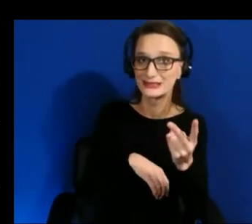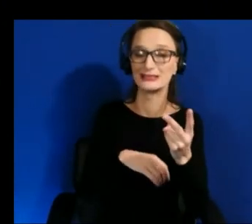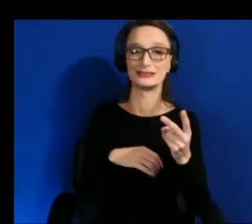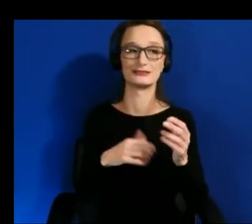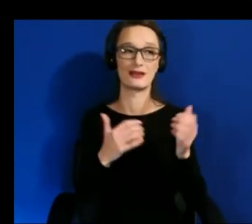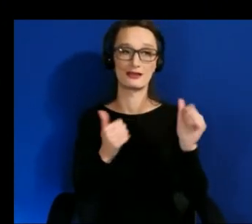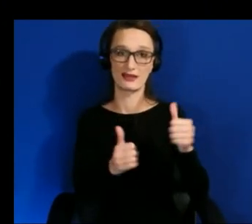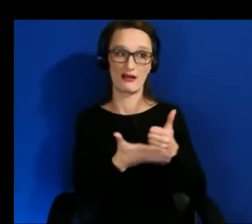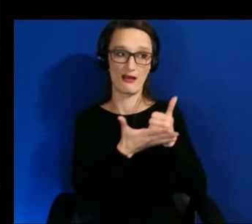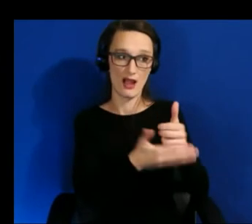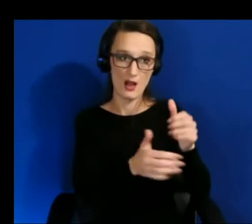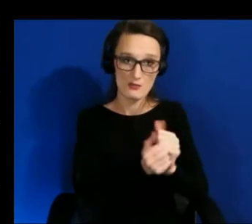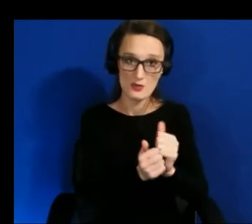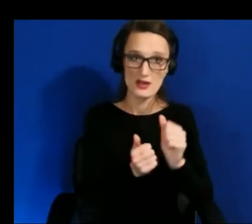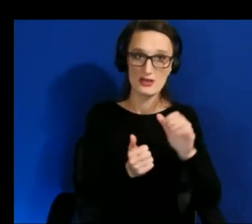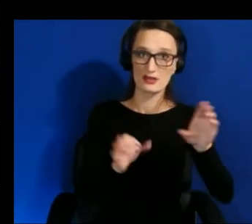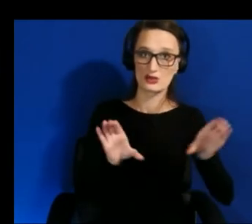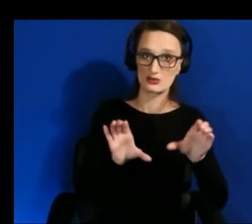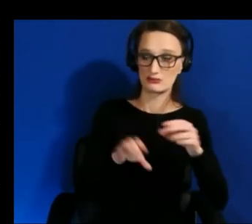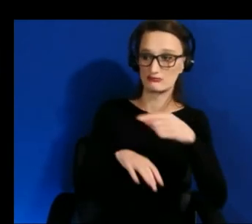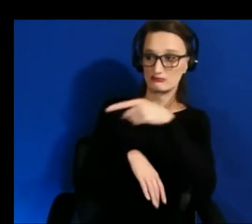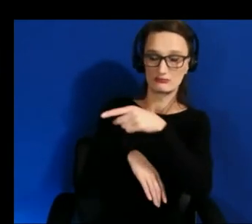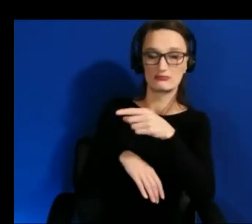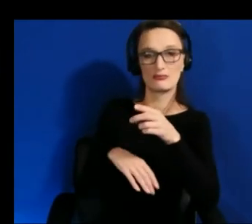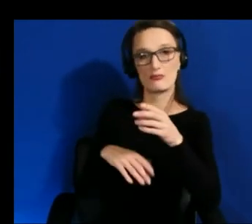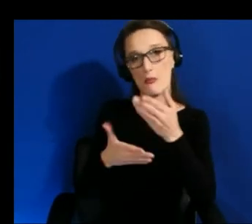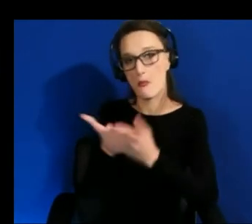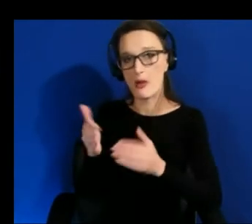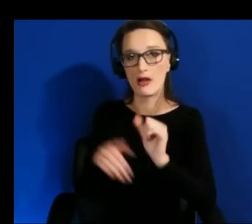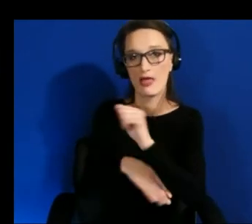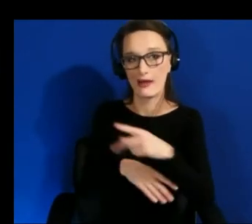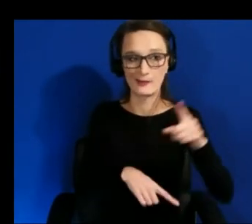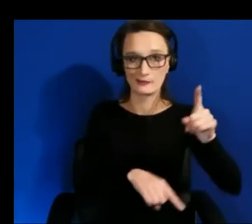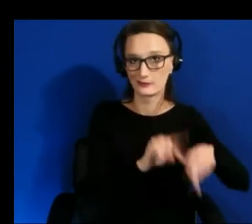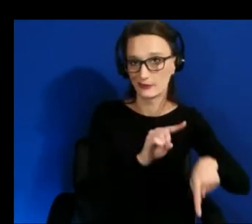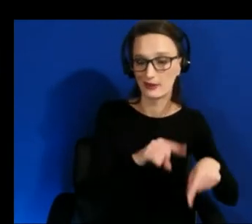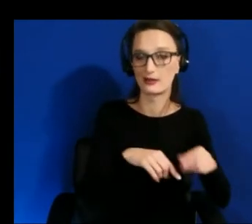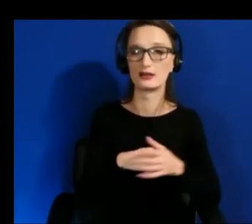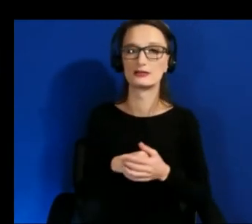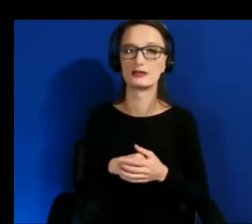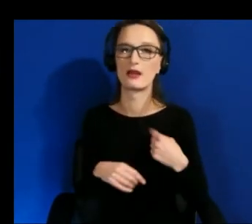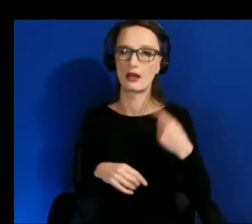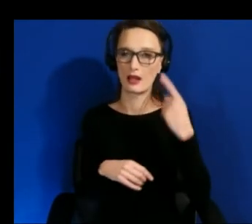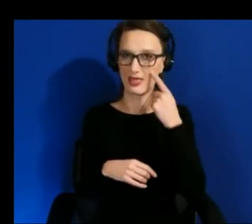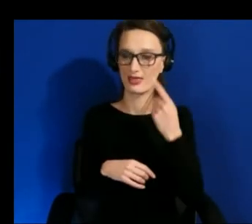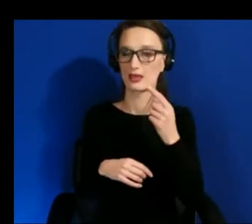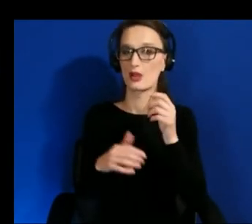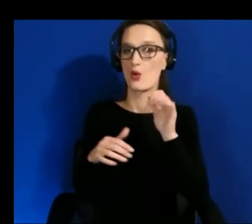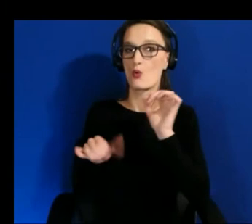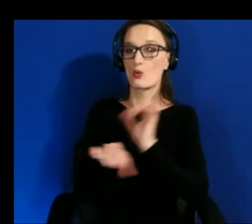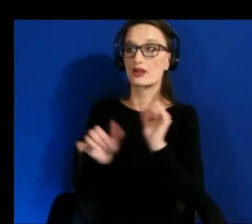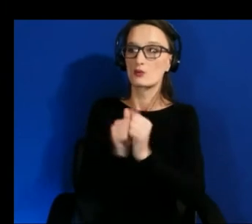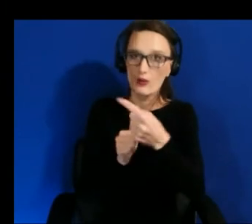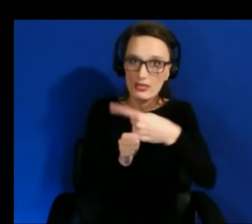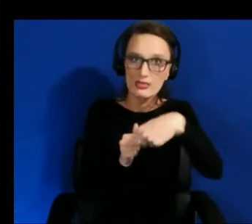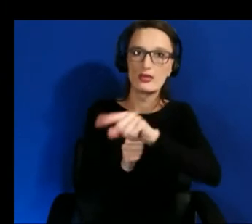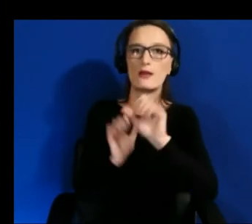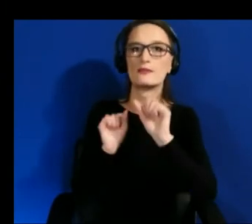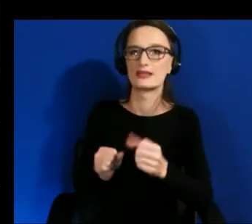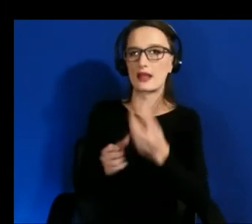do right now so i think there's still ways that people work around using these applications that could be informative um and so definitely probably worth exploring in the future too